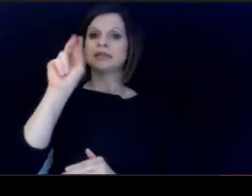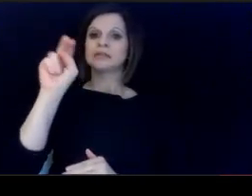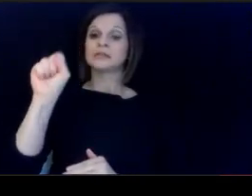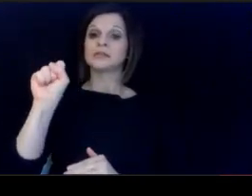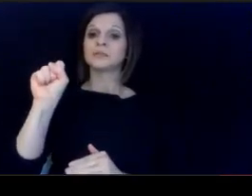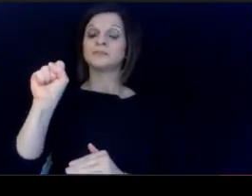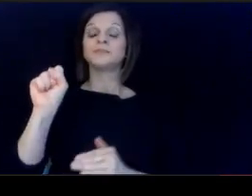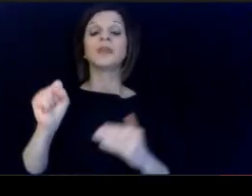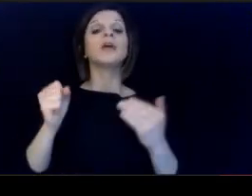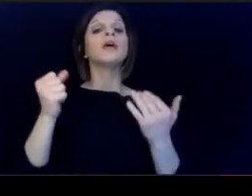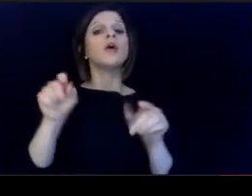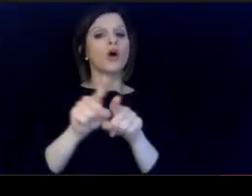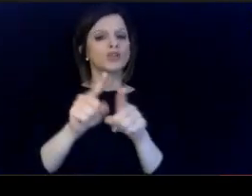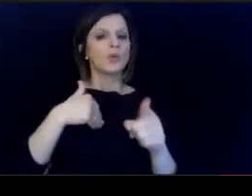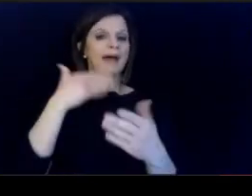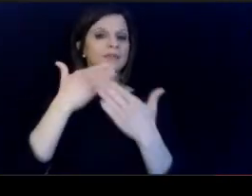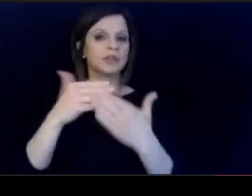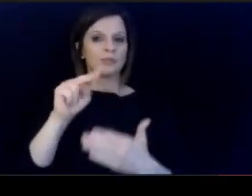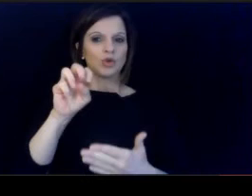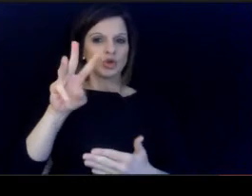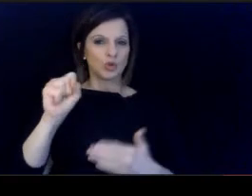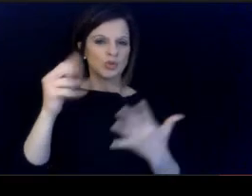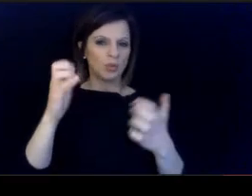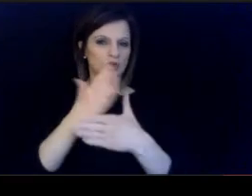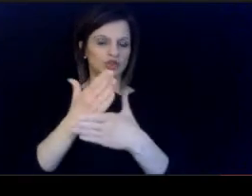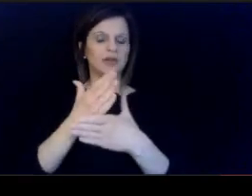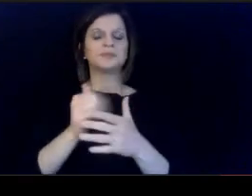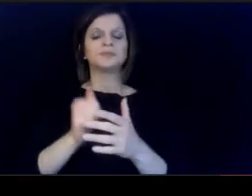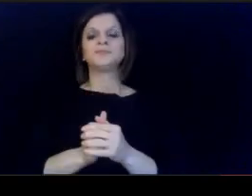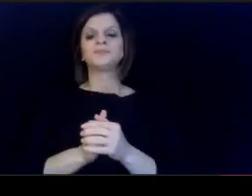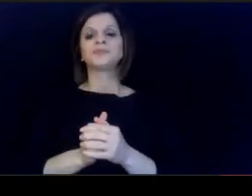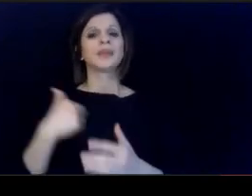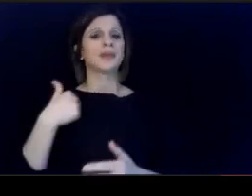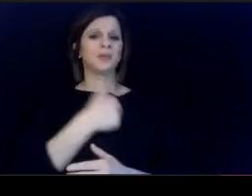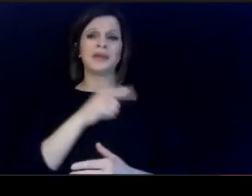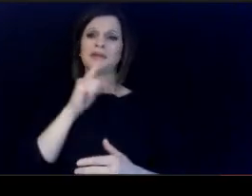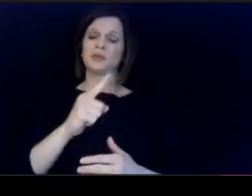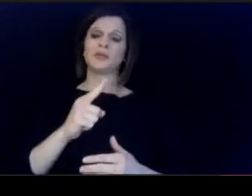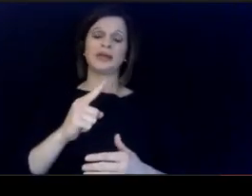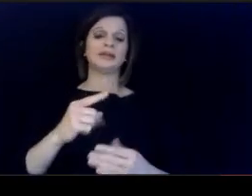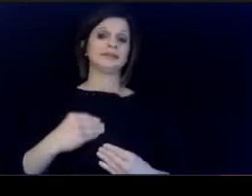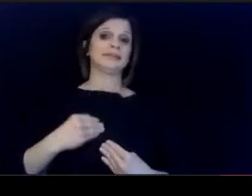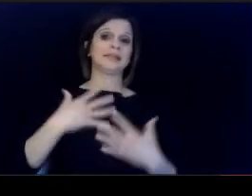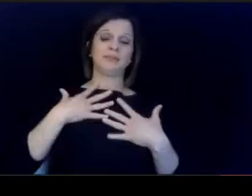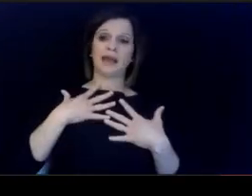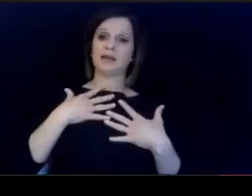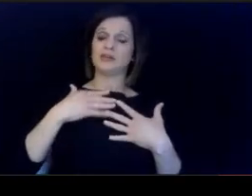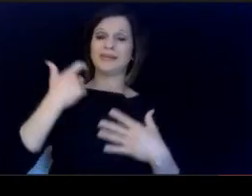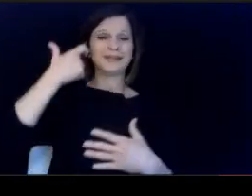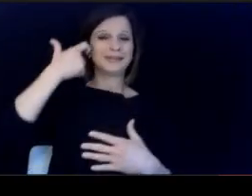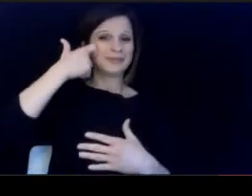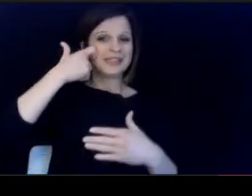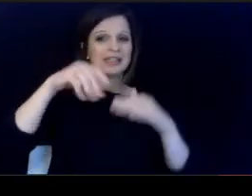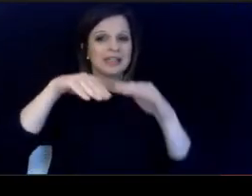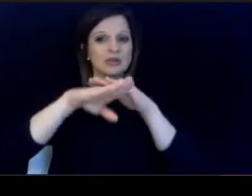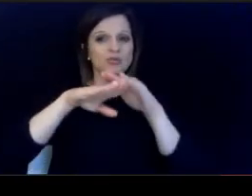We have some good news on the front that would like to share. We're inspired. by recent enrollment numbers in Kentucky's teaching and.